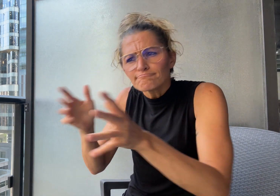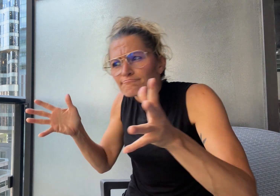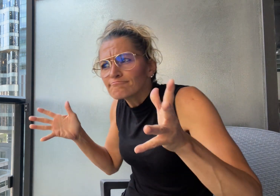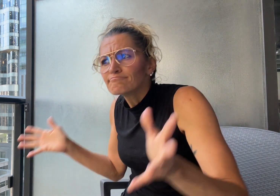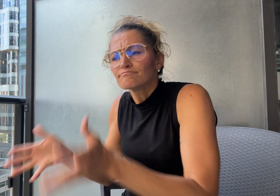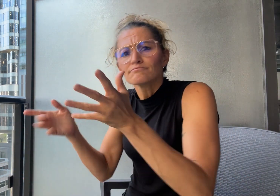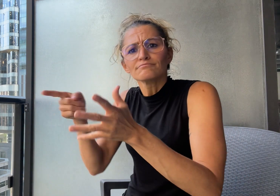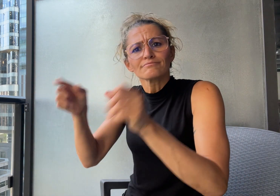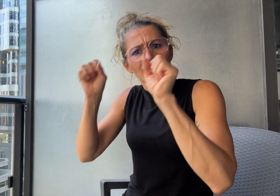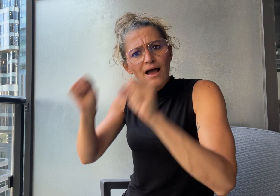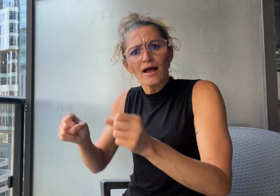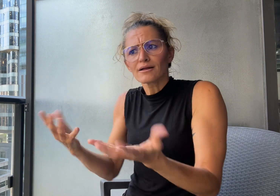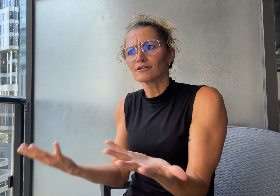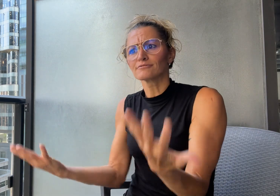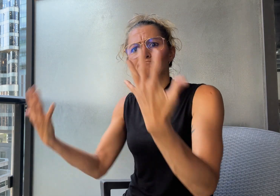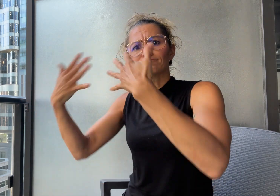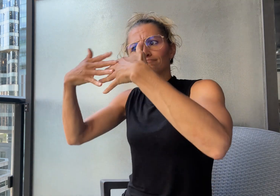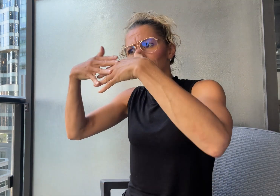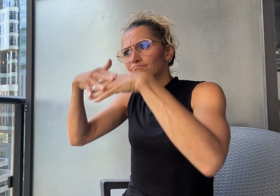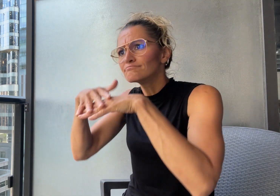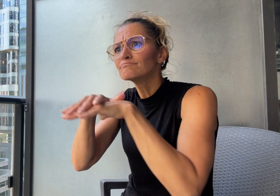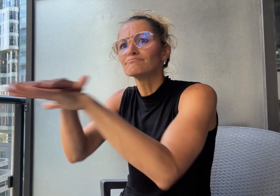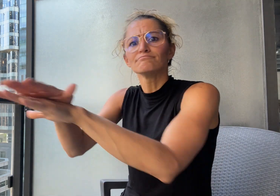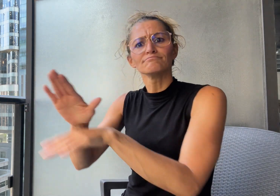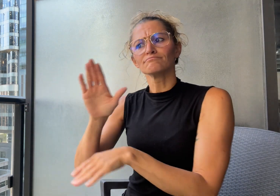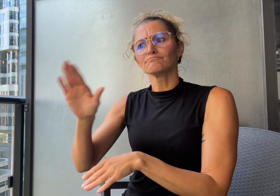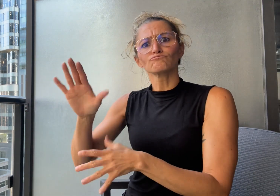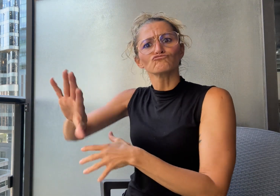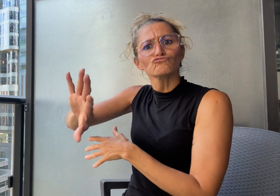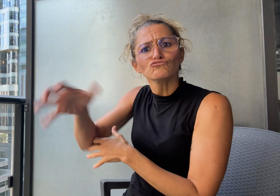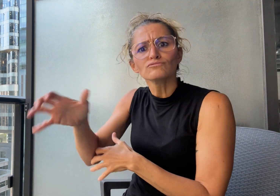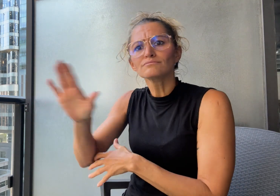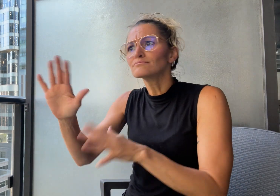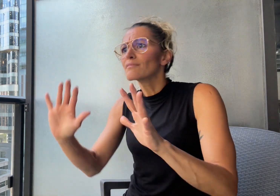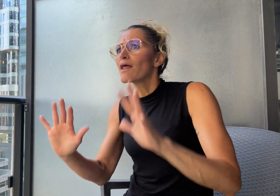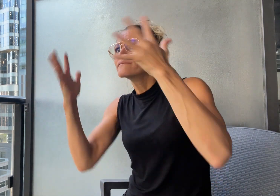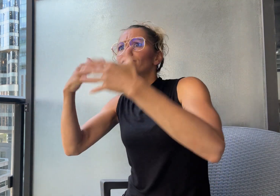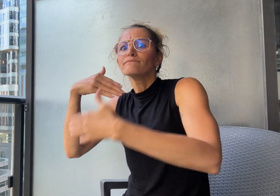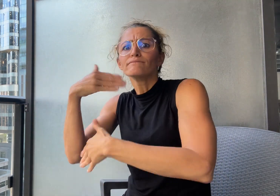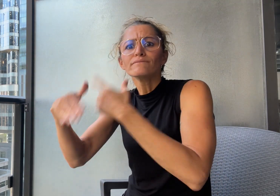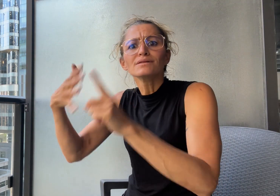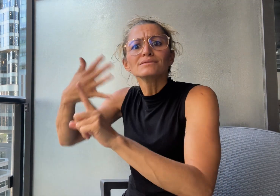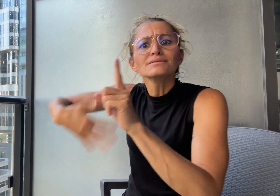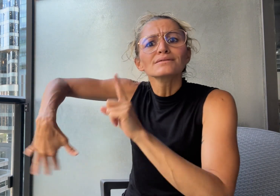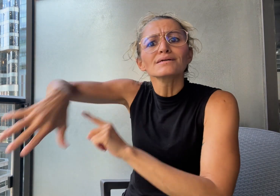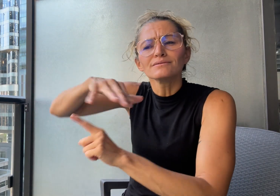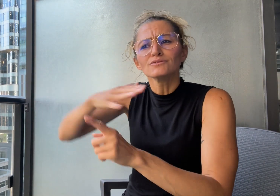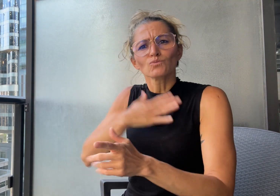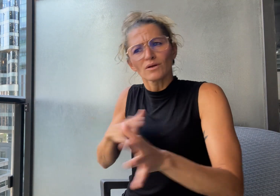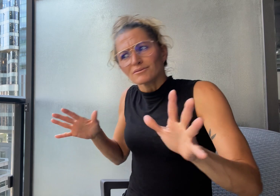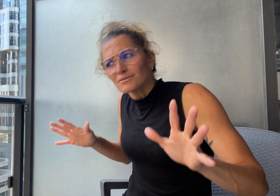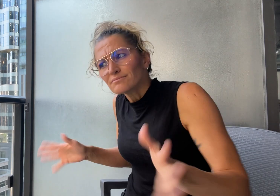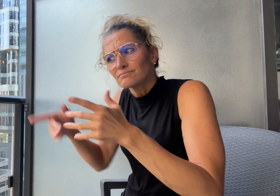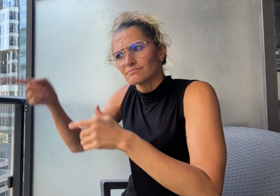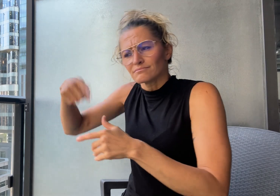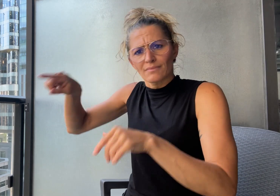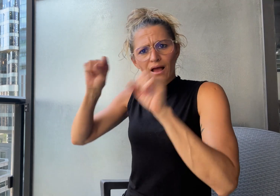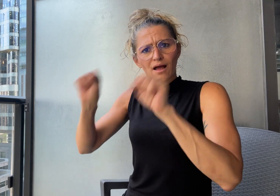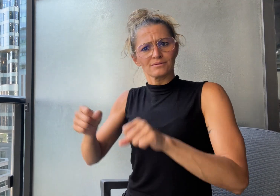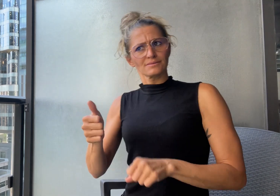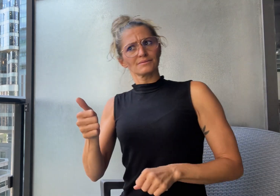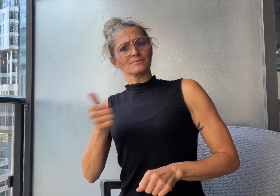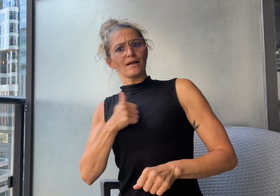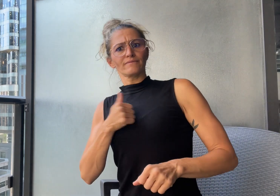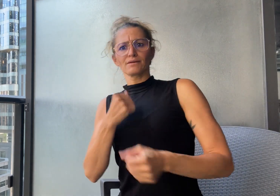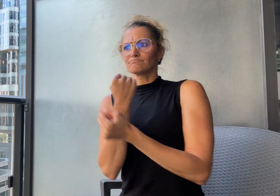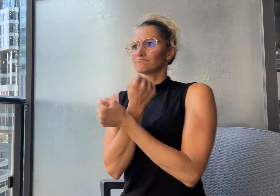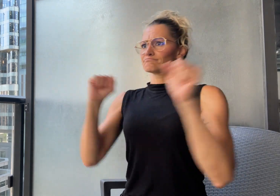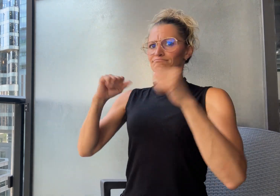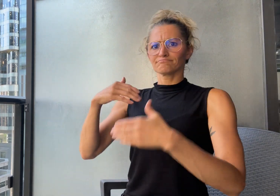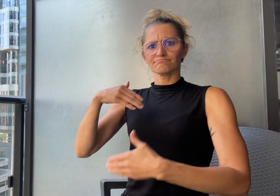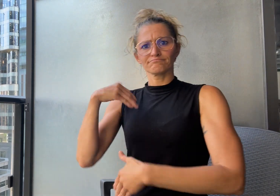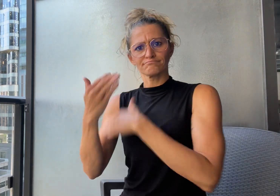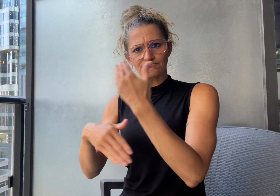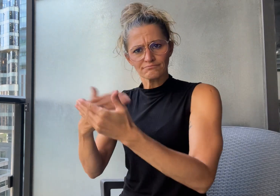into society and achieving independence and equality